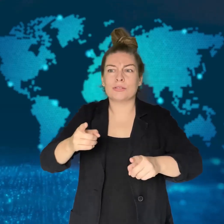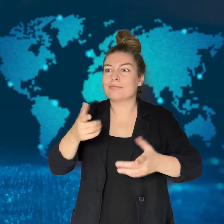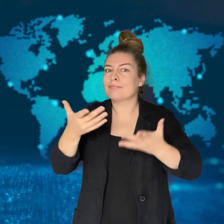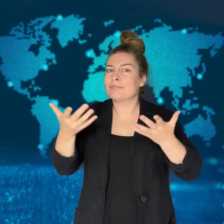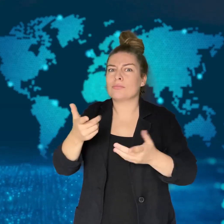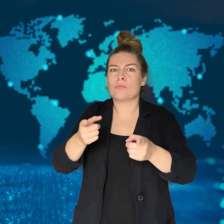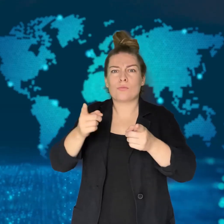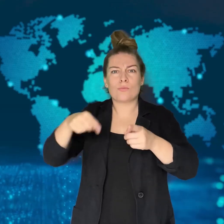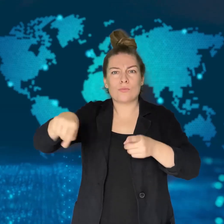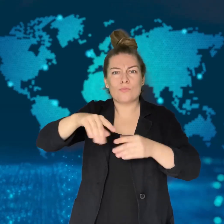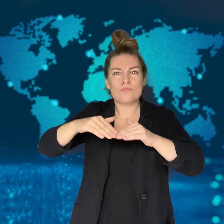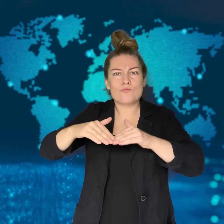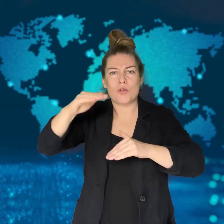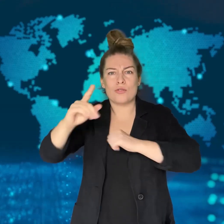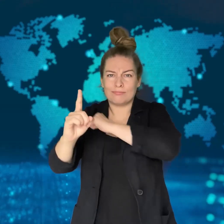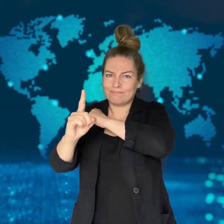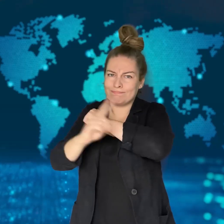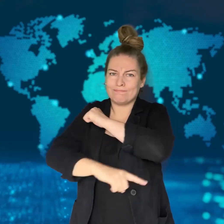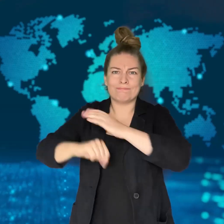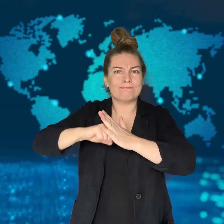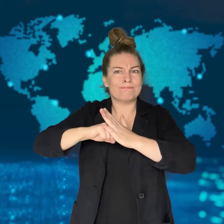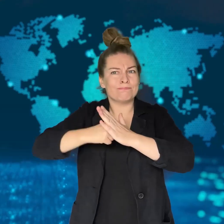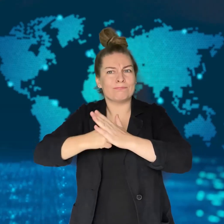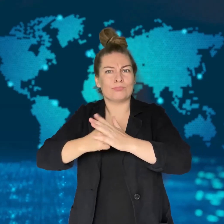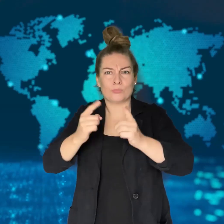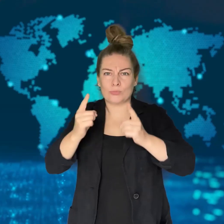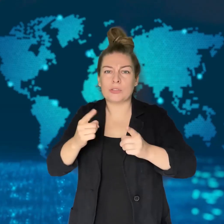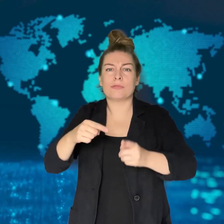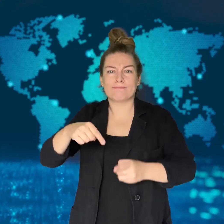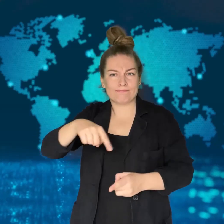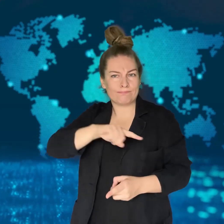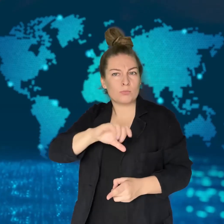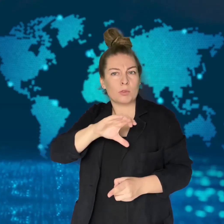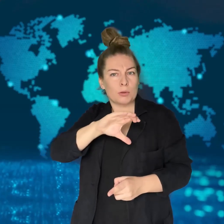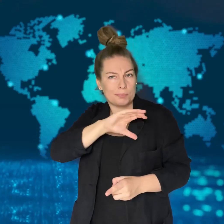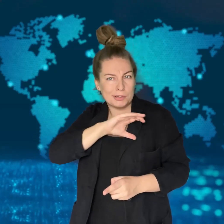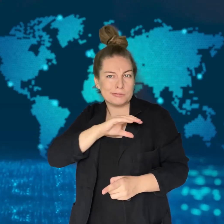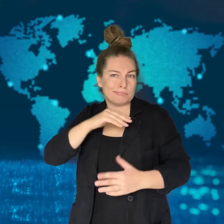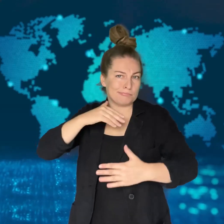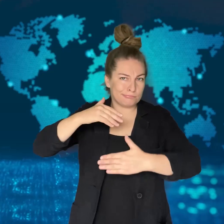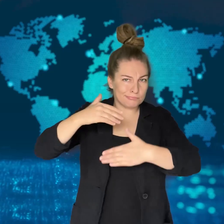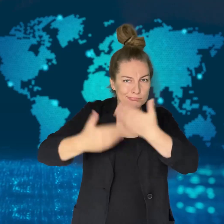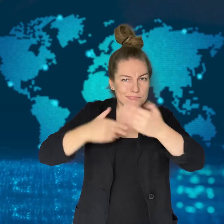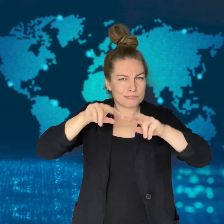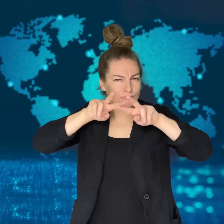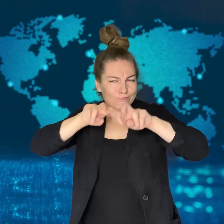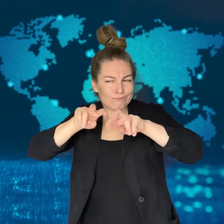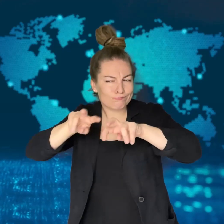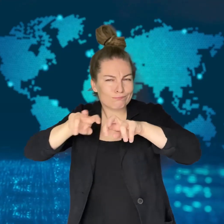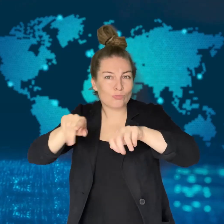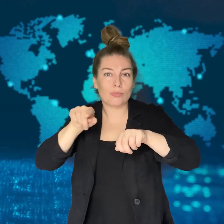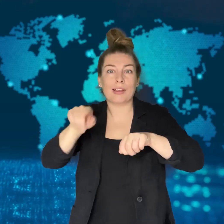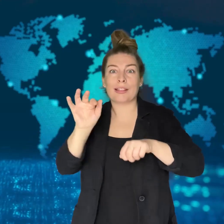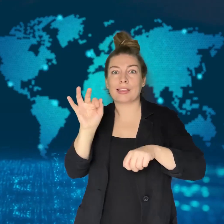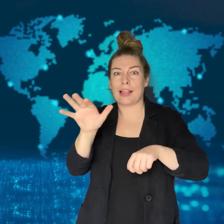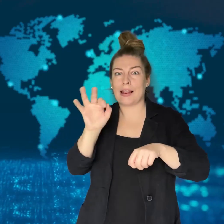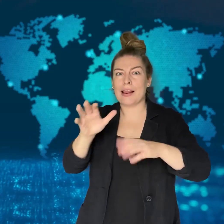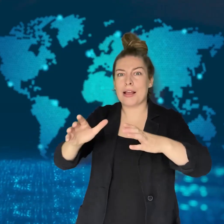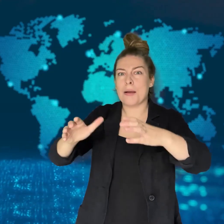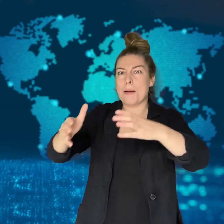Police then began an investigation into Telegram to